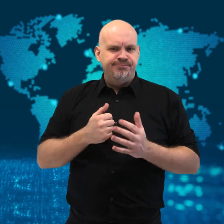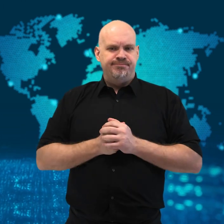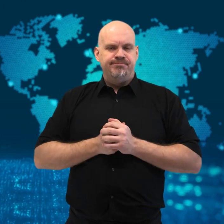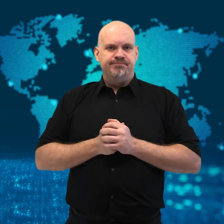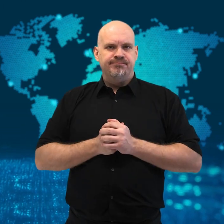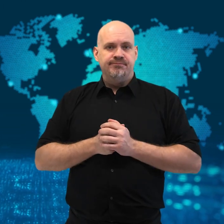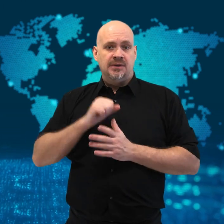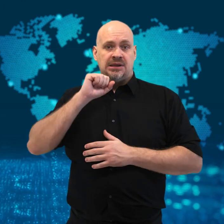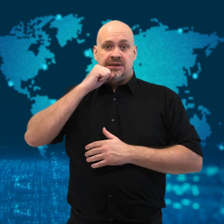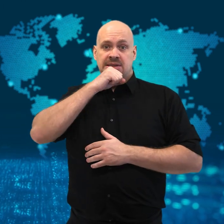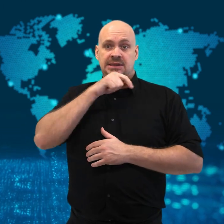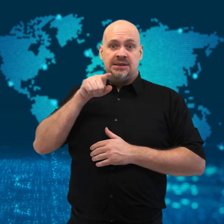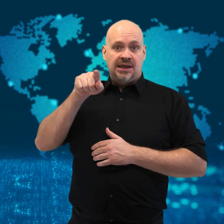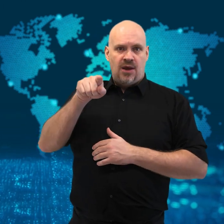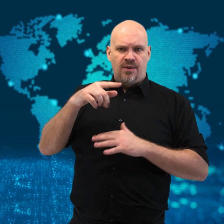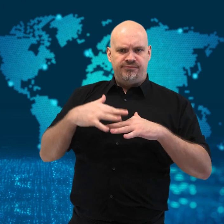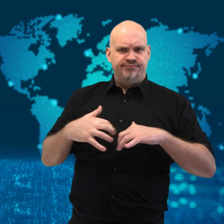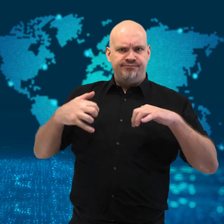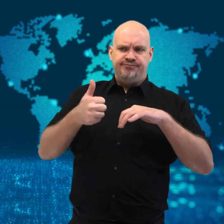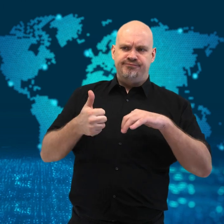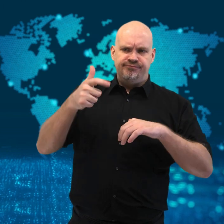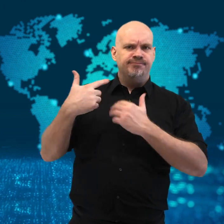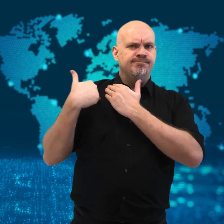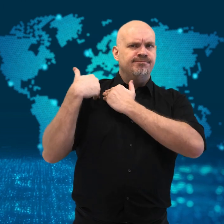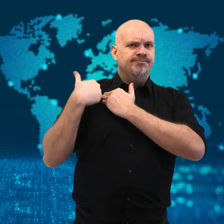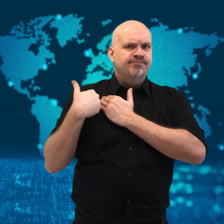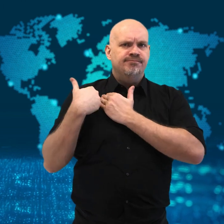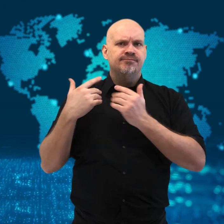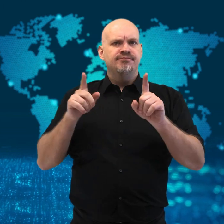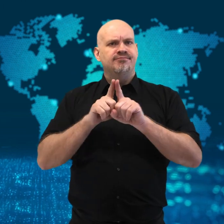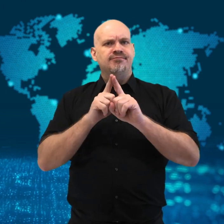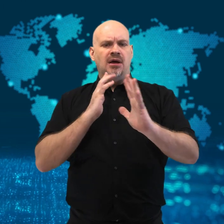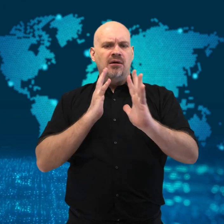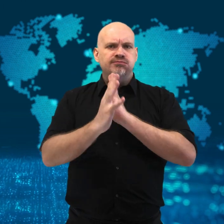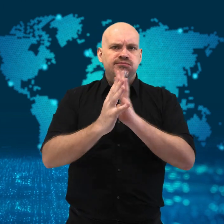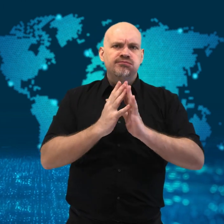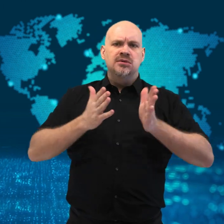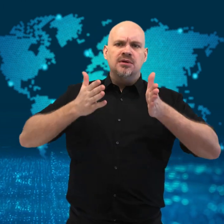Taiwan’s Transport Minister said he accepts